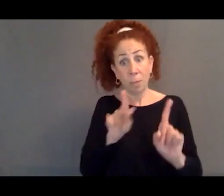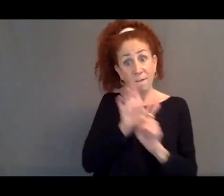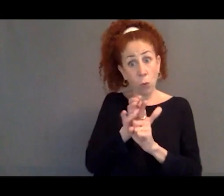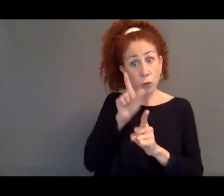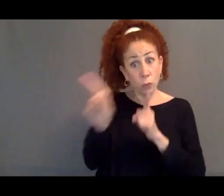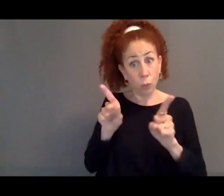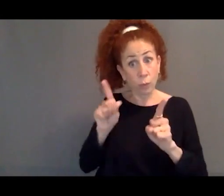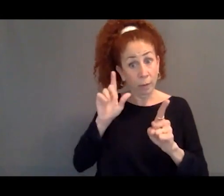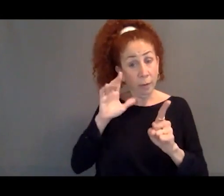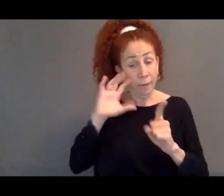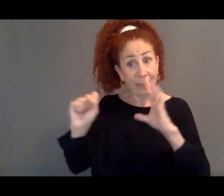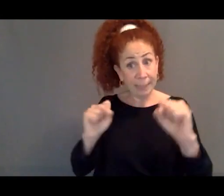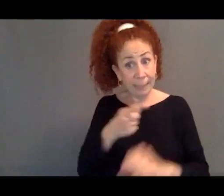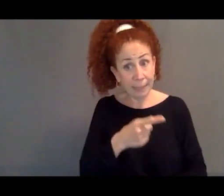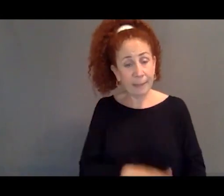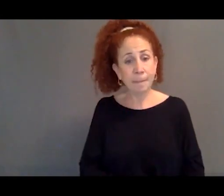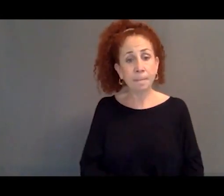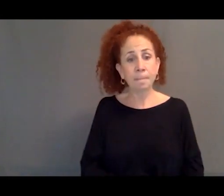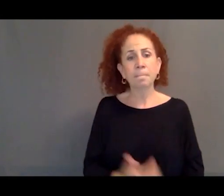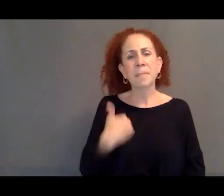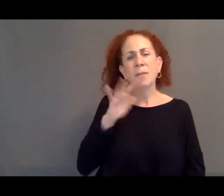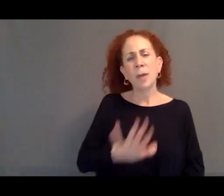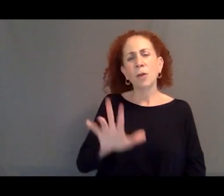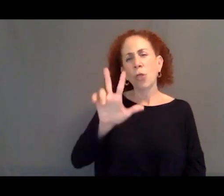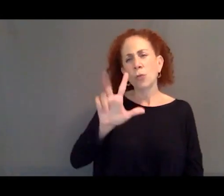And you have between probably three to five million people